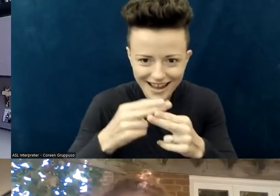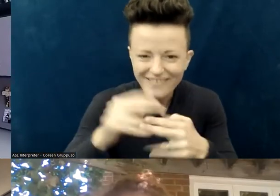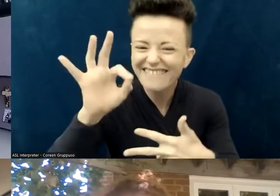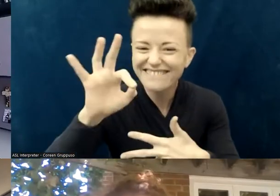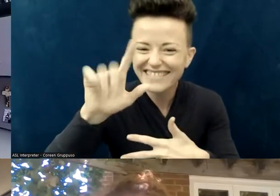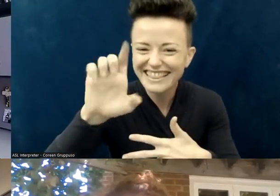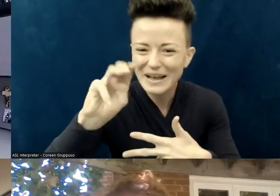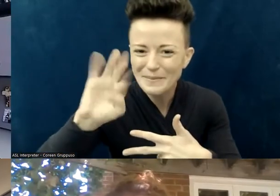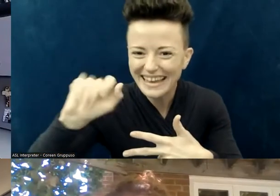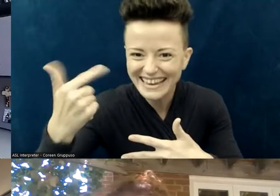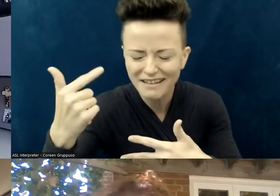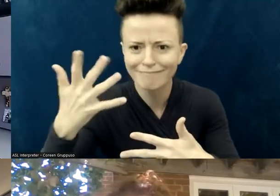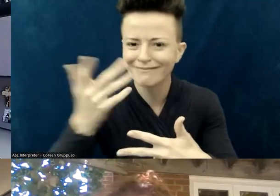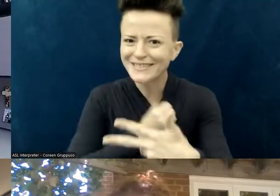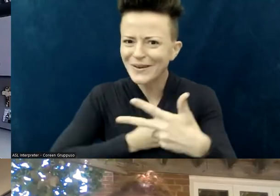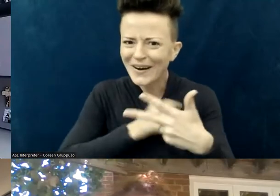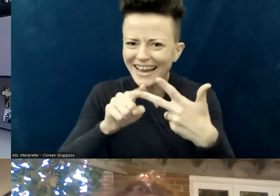Sorry, Erika! We're struggling today.